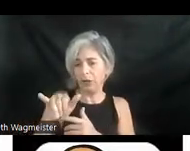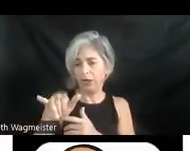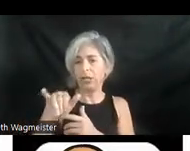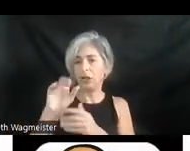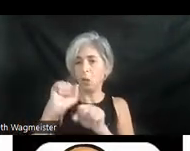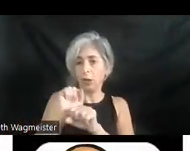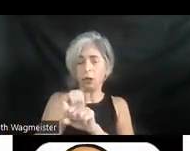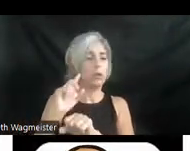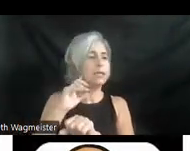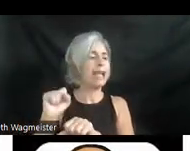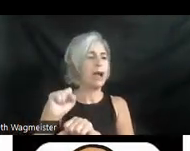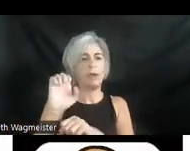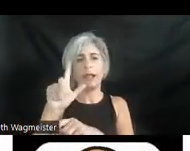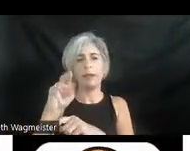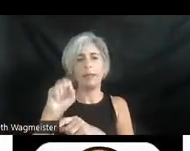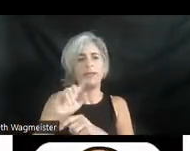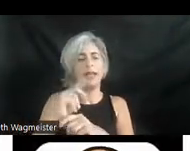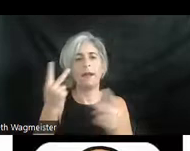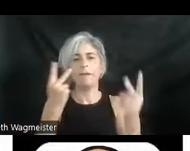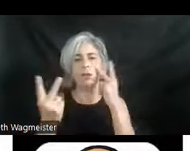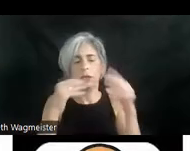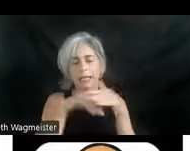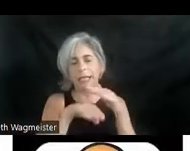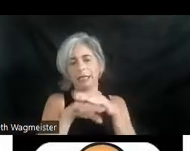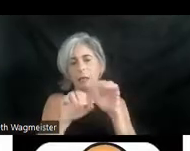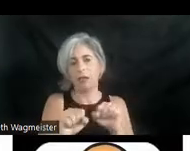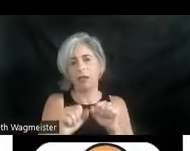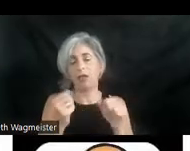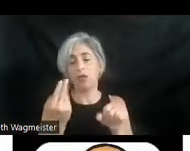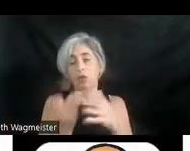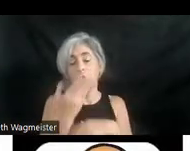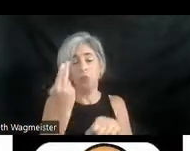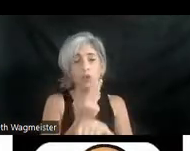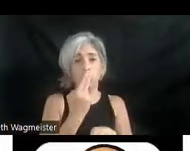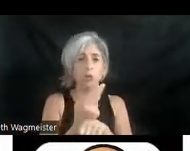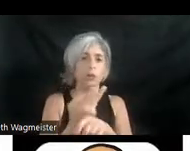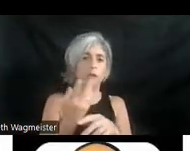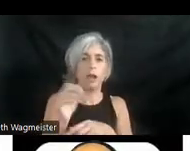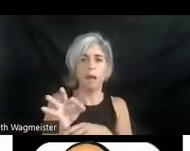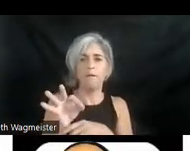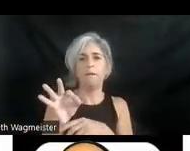that are visually accessible through the use of maybe computer graphic technology. Visual